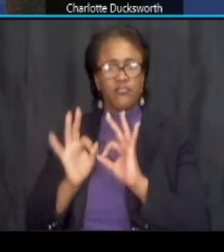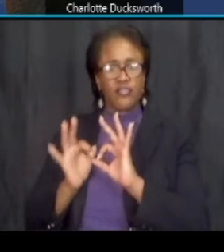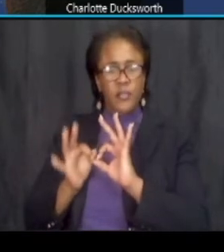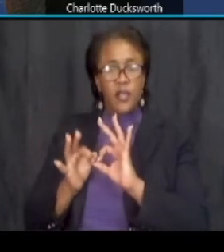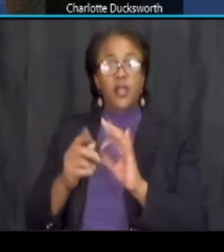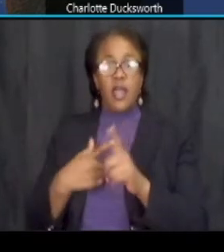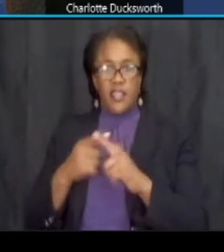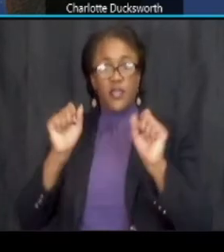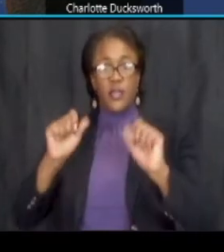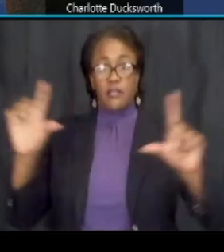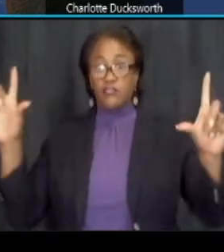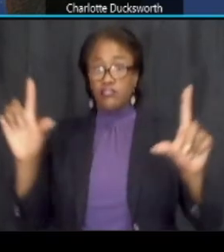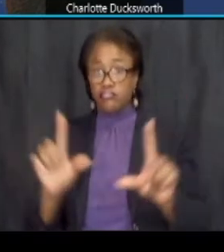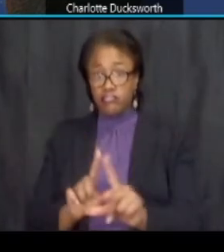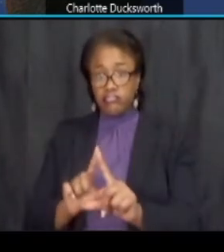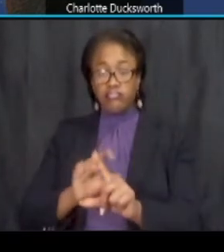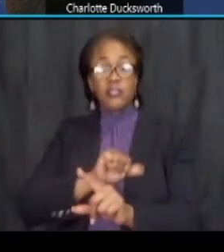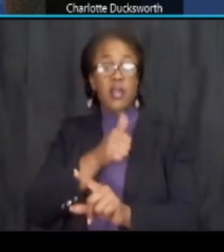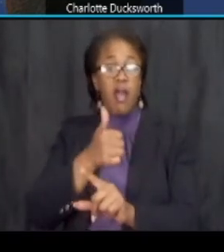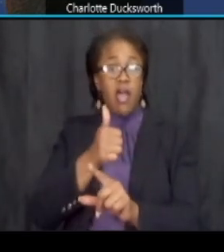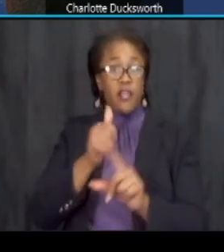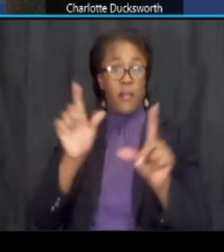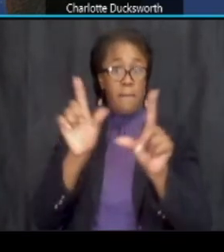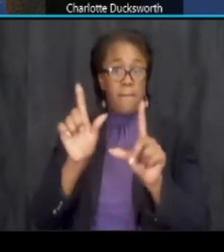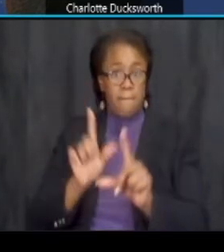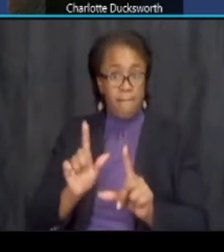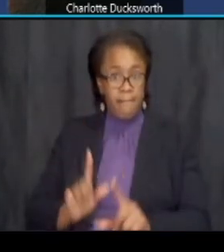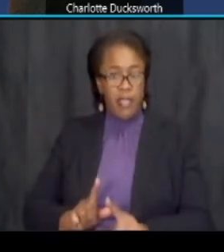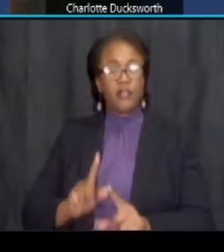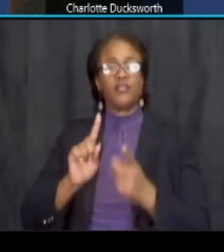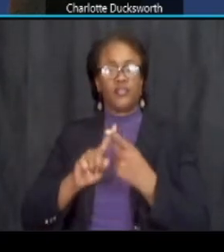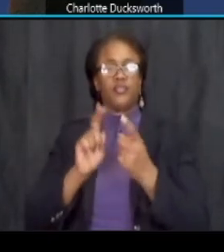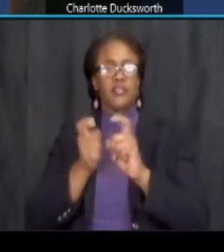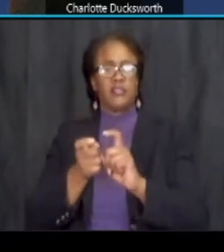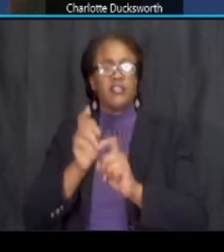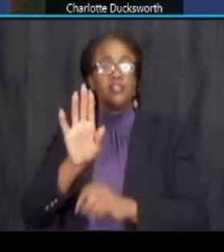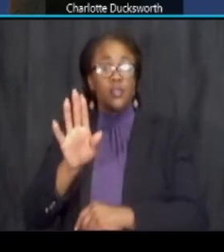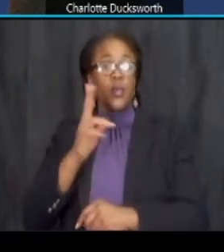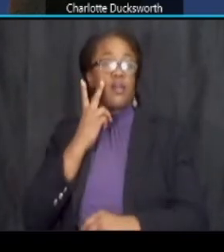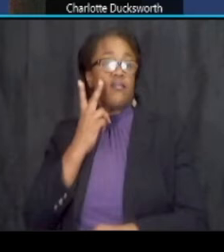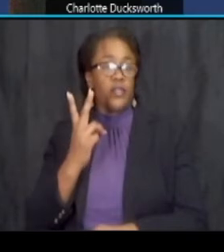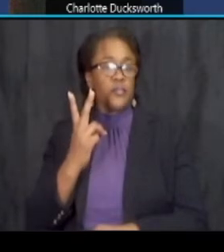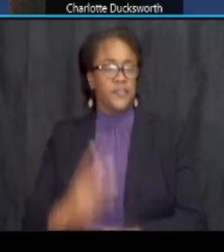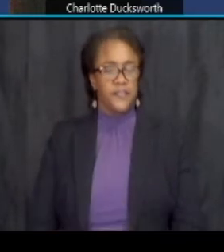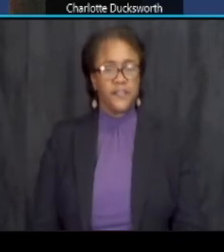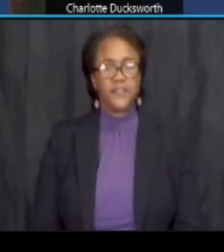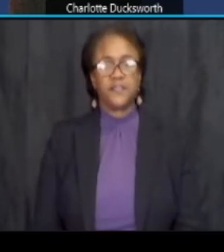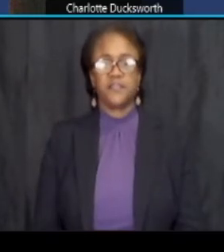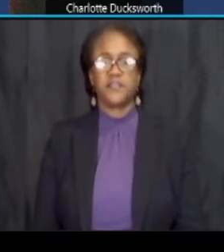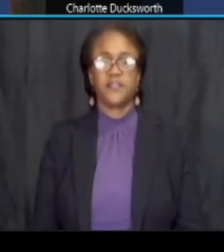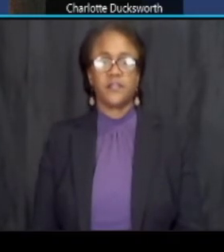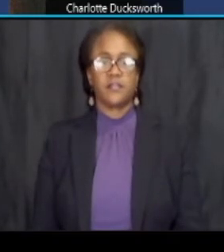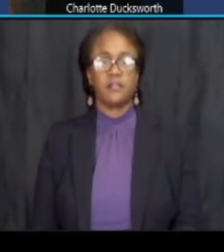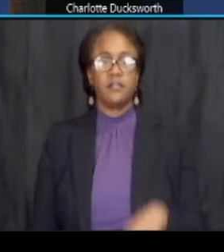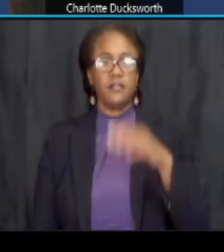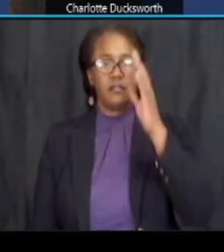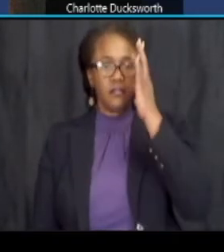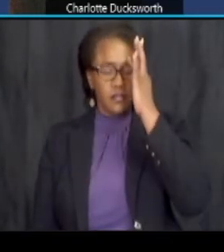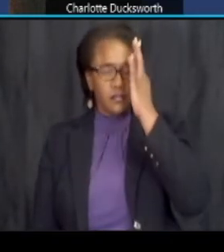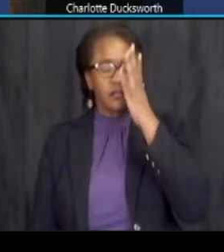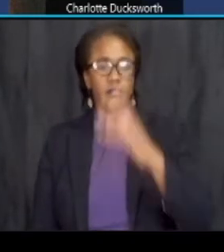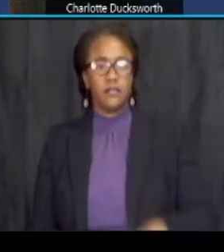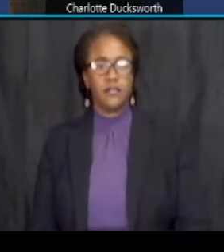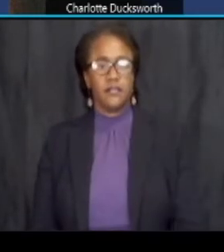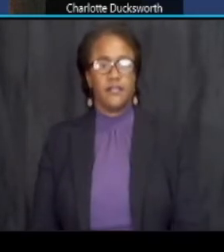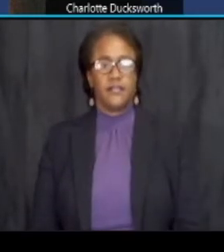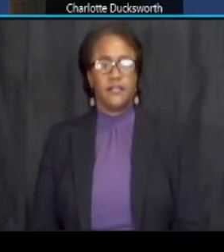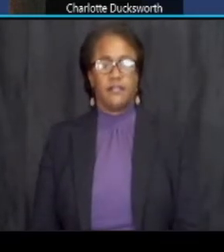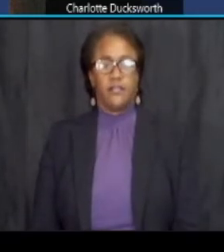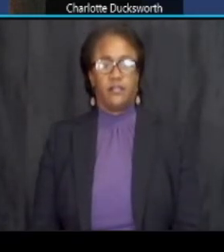can close any of the other open panels as well to adjust your view next slide